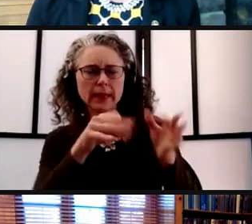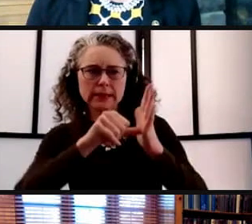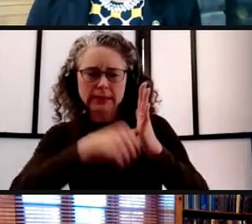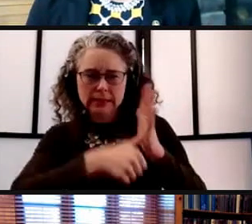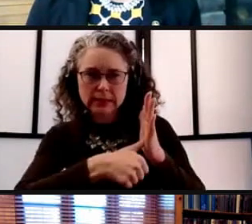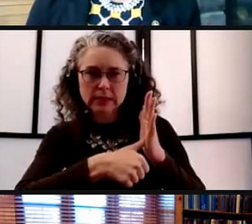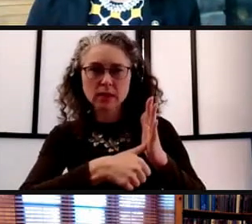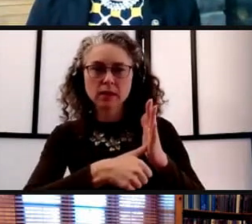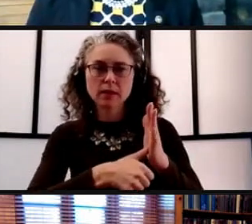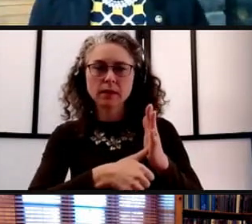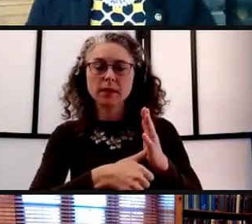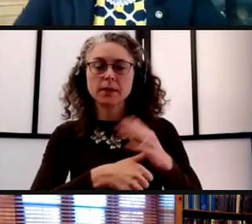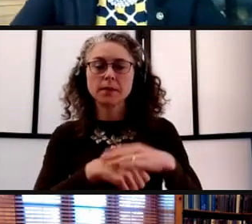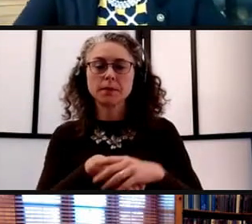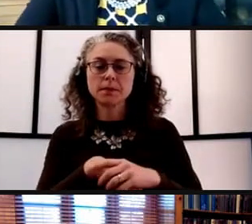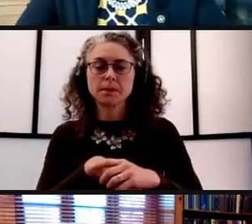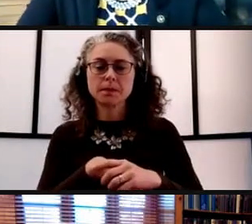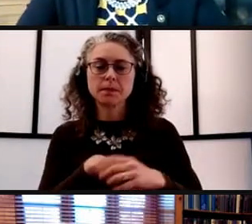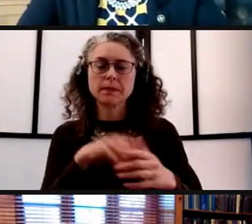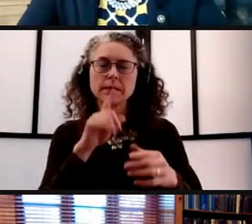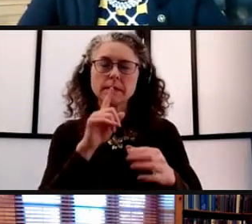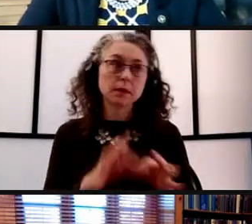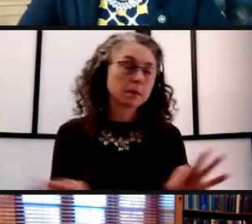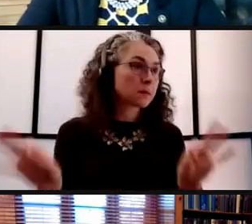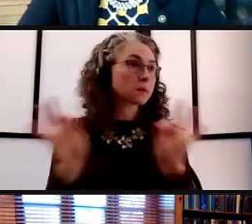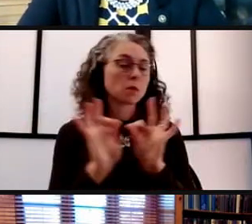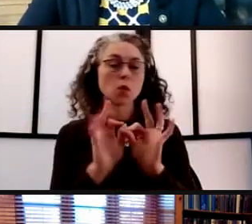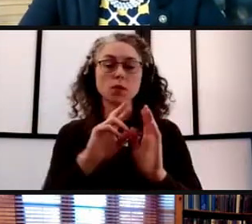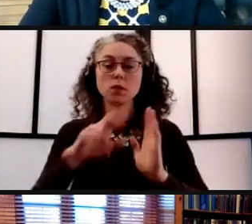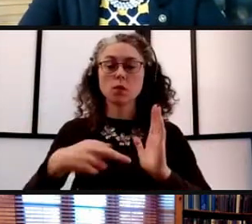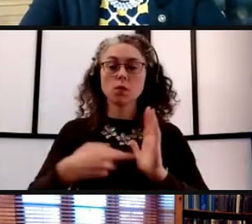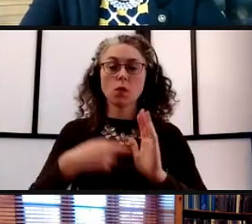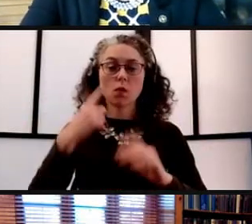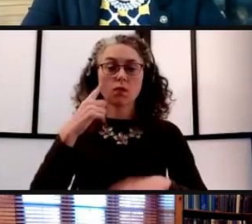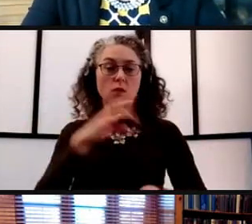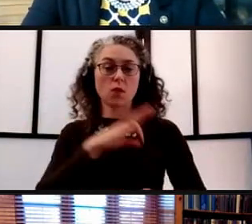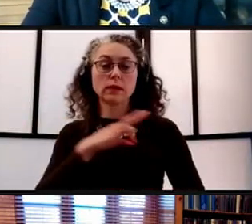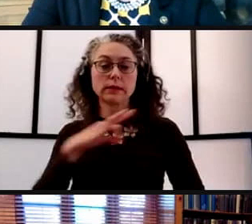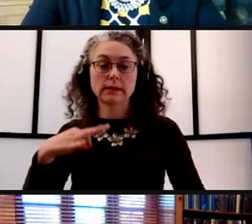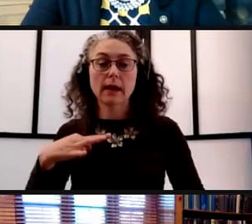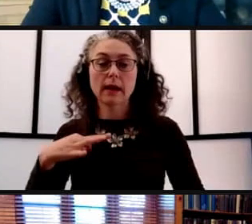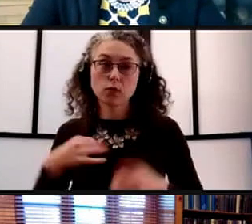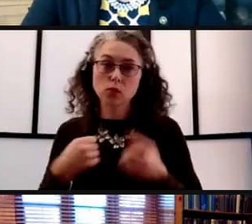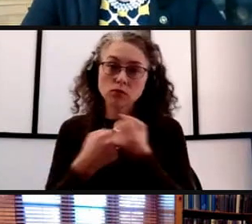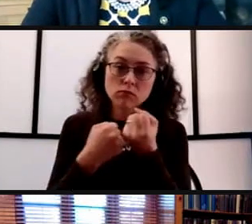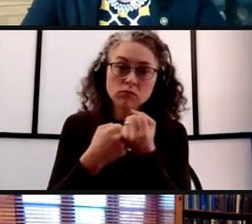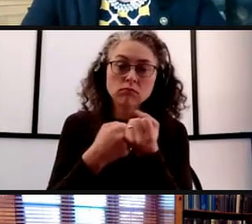the critical role that our staff play in supporting our students and maintaining